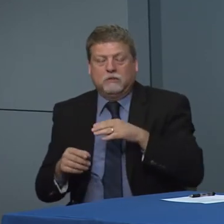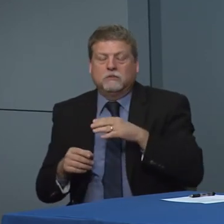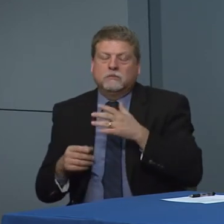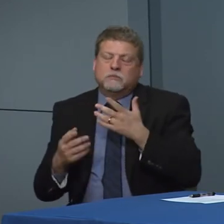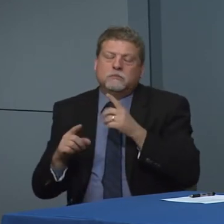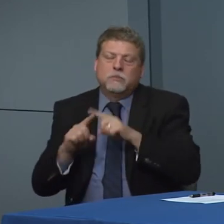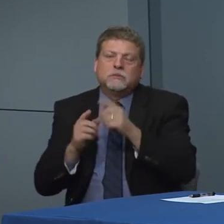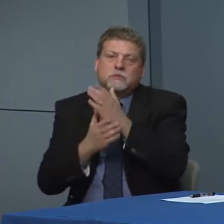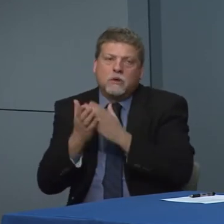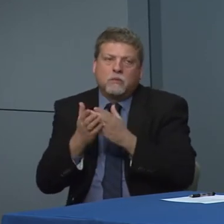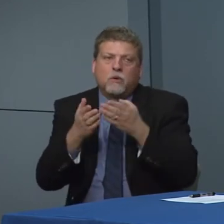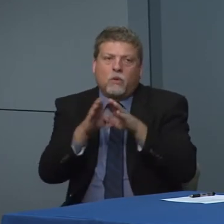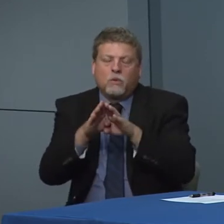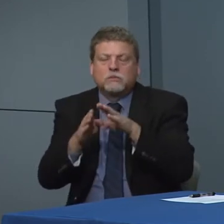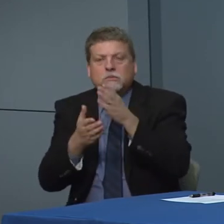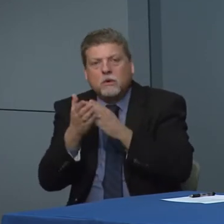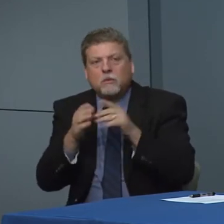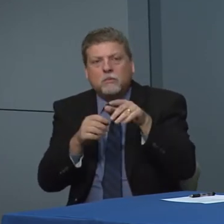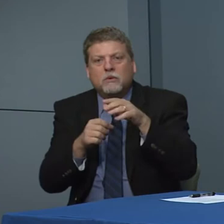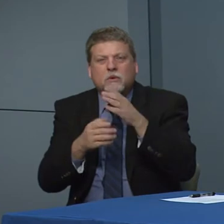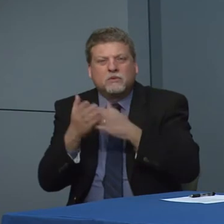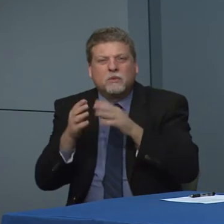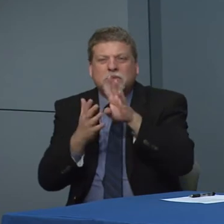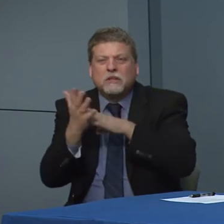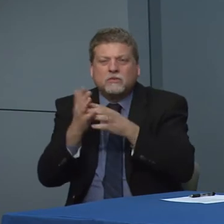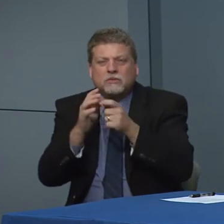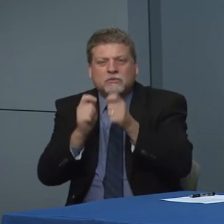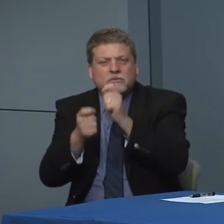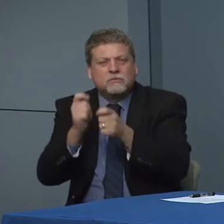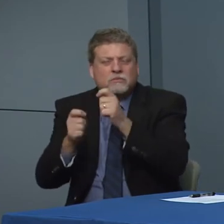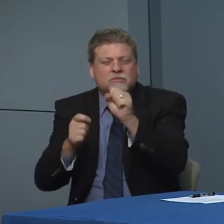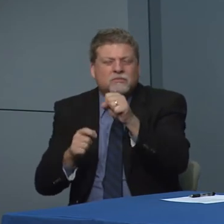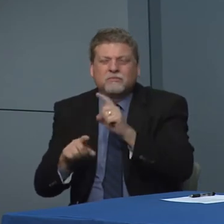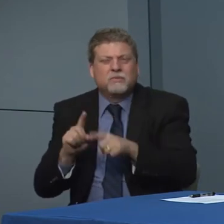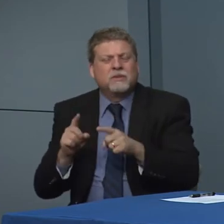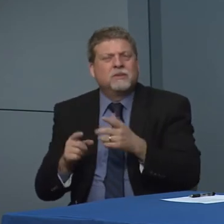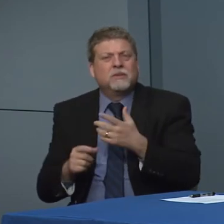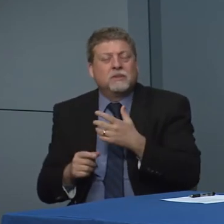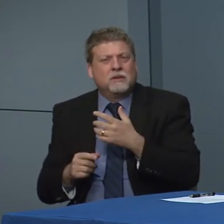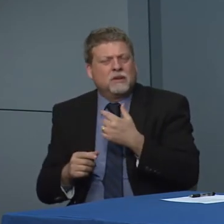far although there's some tribal areas systems that are reshuffling their schedules and such is there something